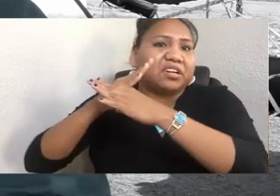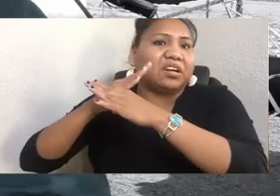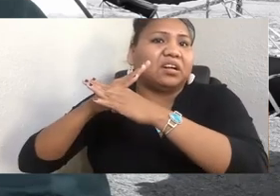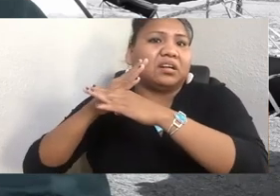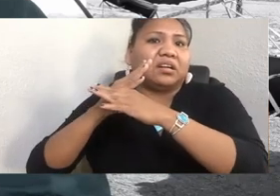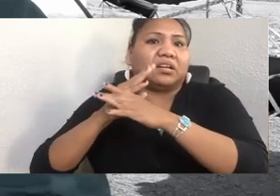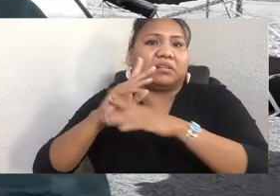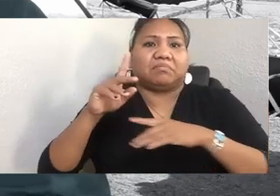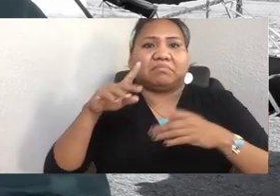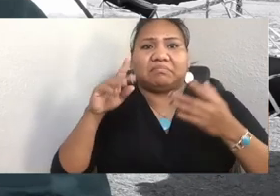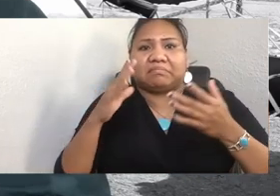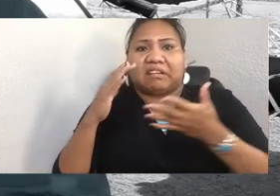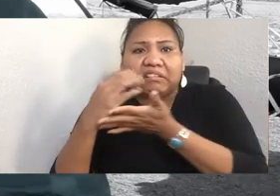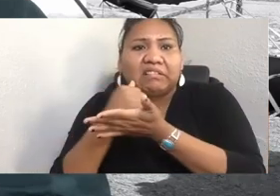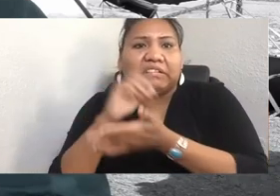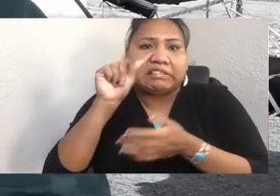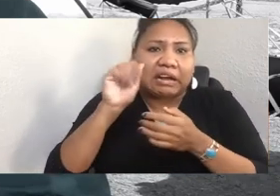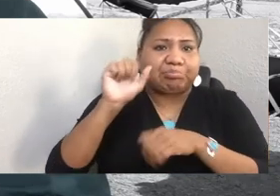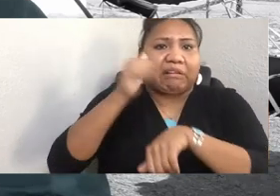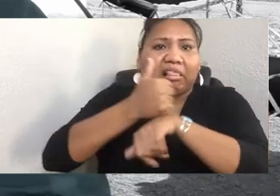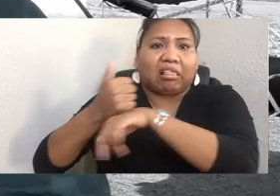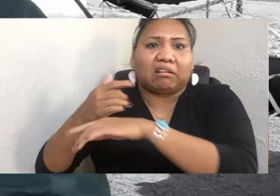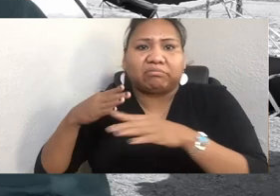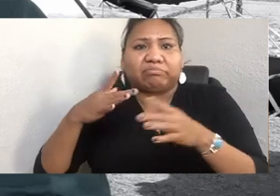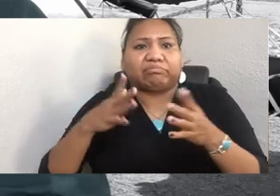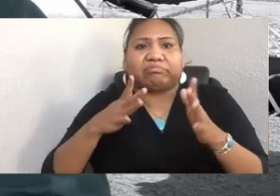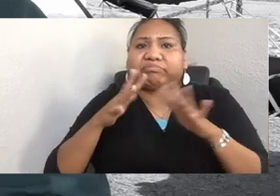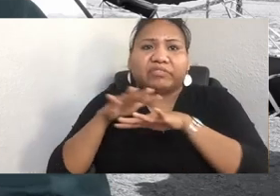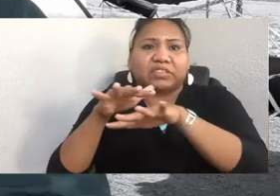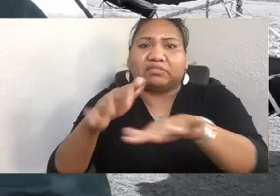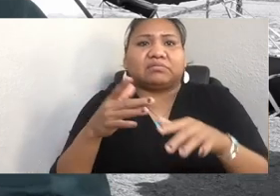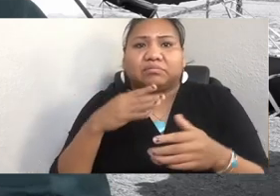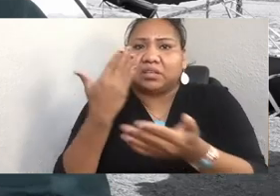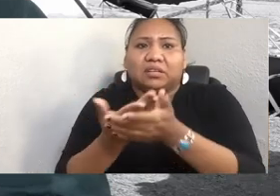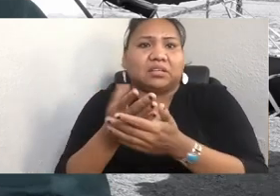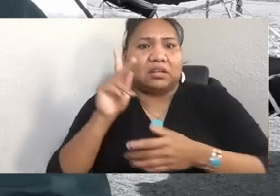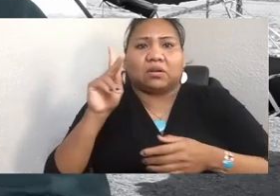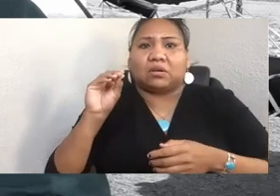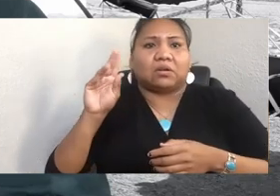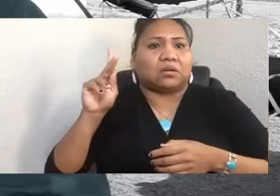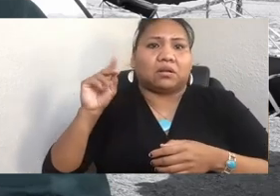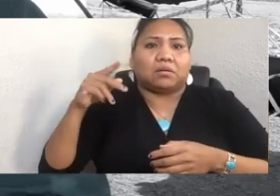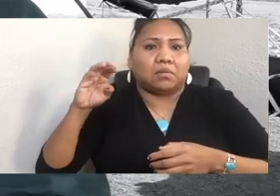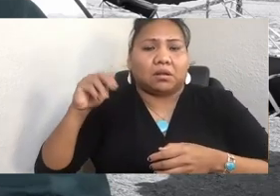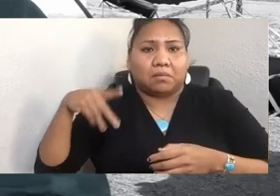And it no longer makes its way to Cocopah. The Cocopah's relationship with the river has been forever disrupted.